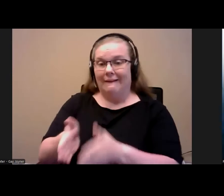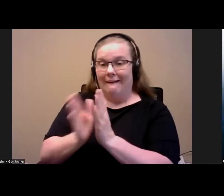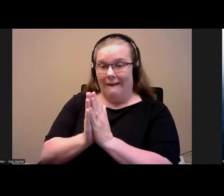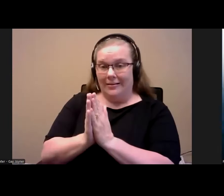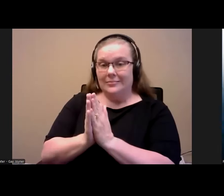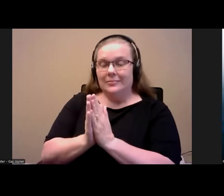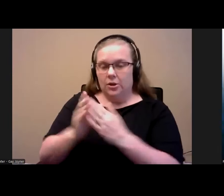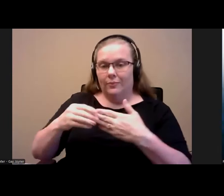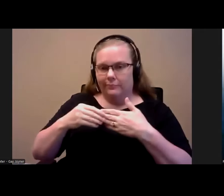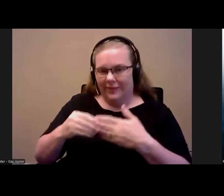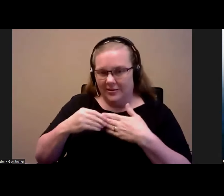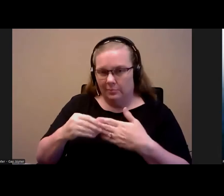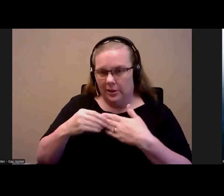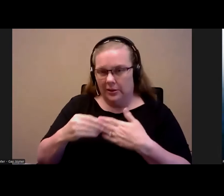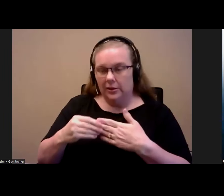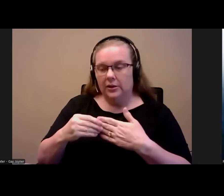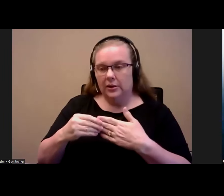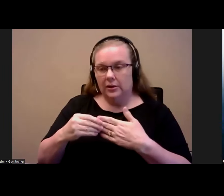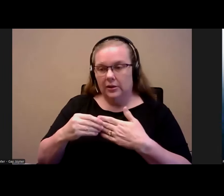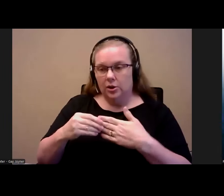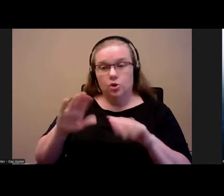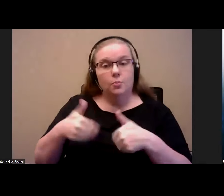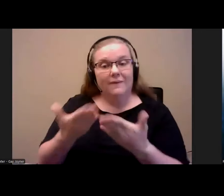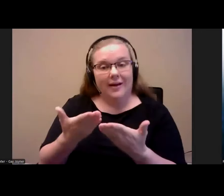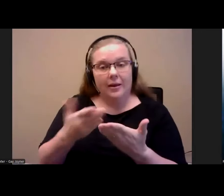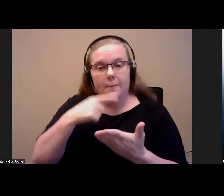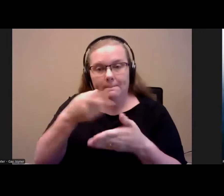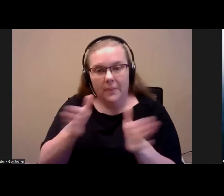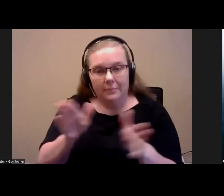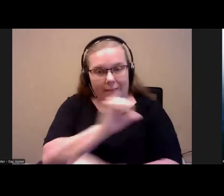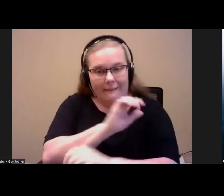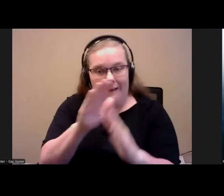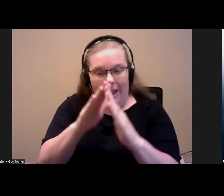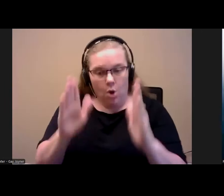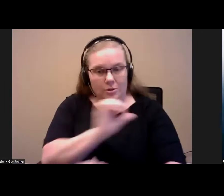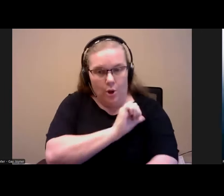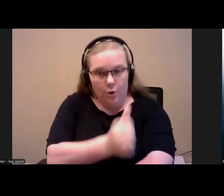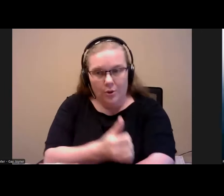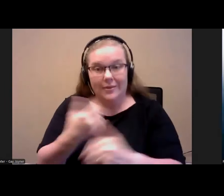able to provide the public housing authorities that administer mainstream vouchers to have some